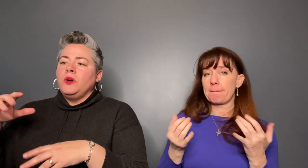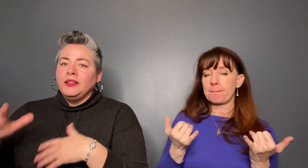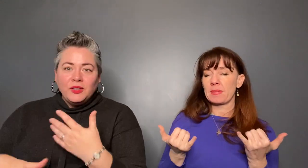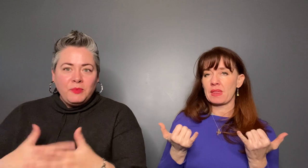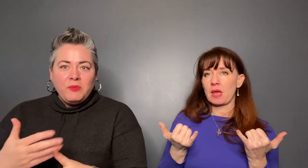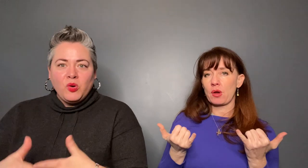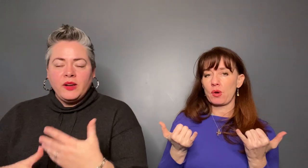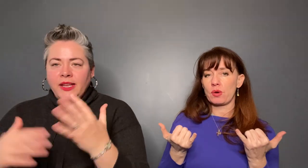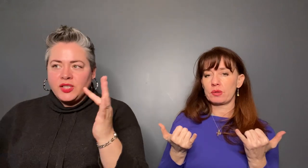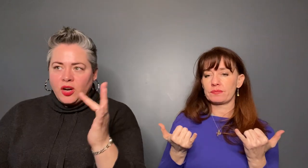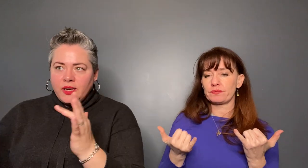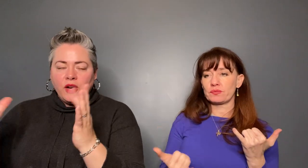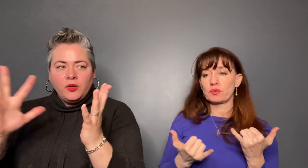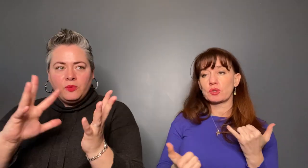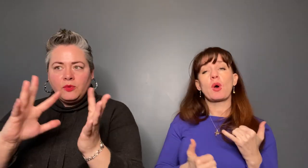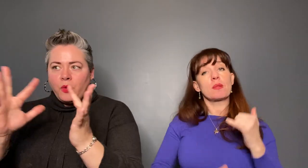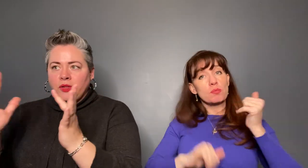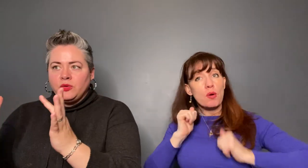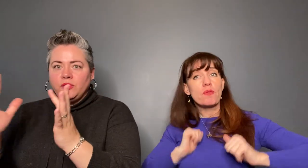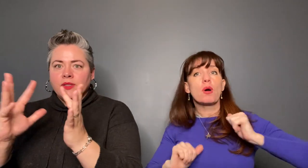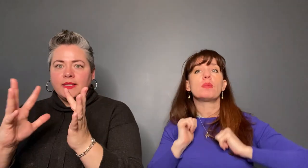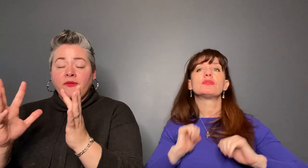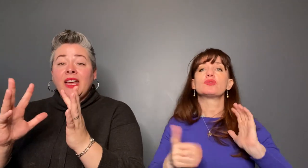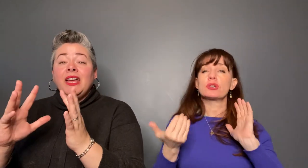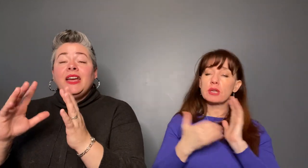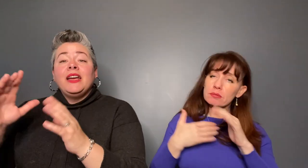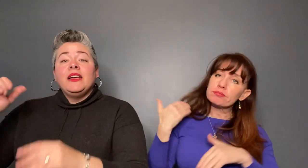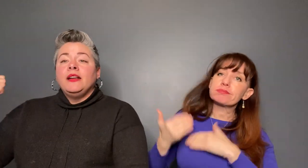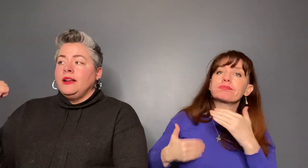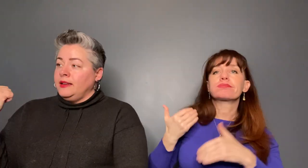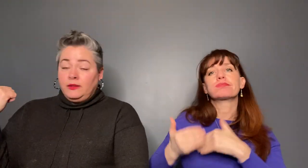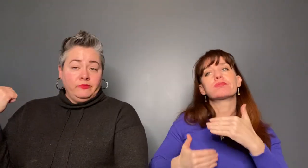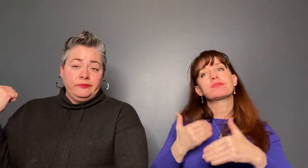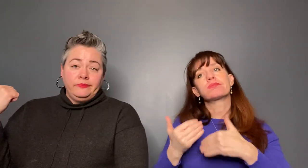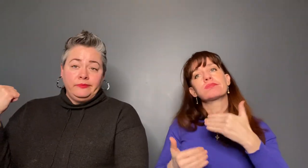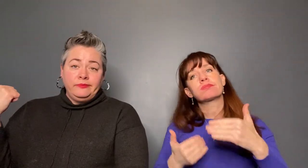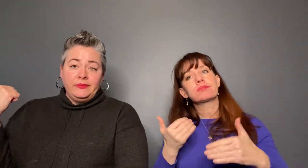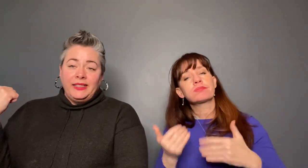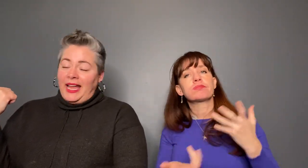start going through this. Loud,